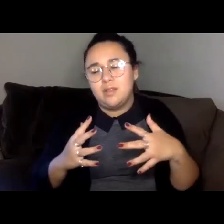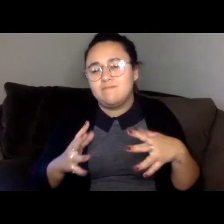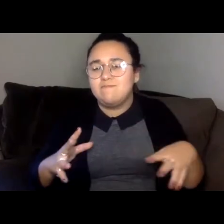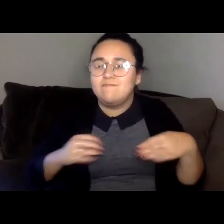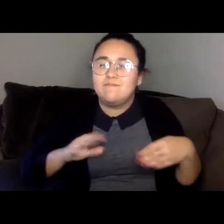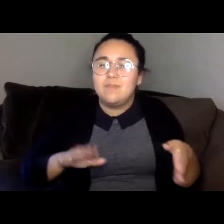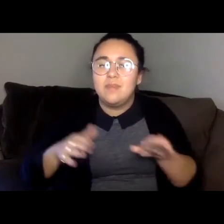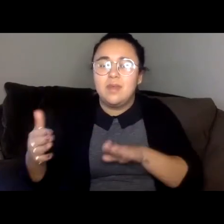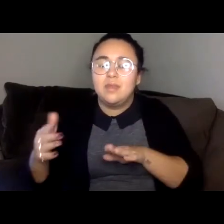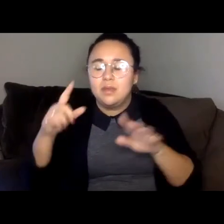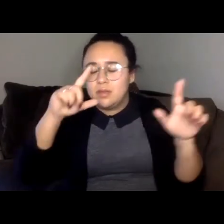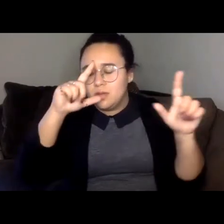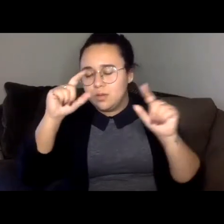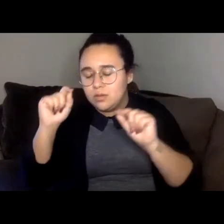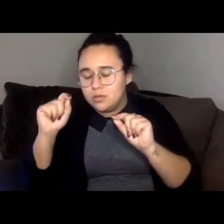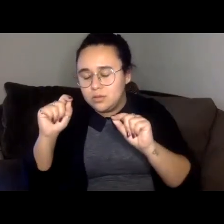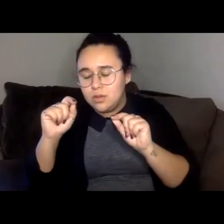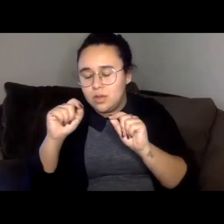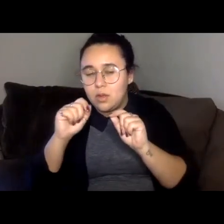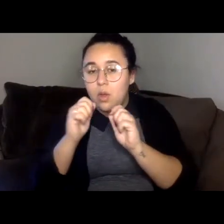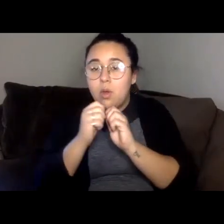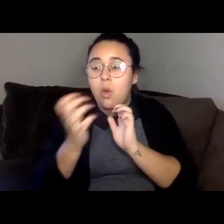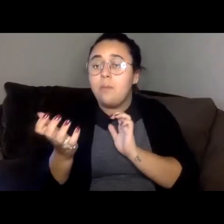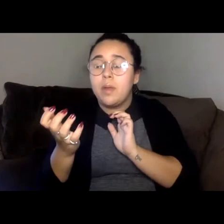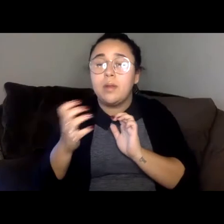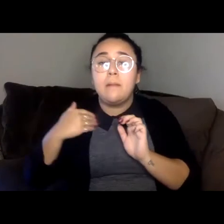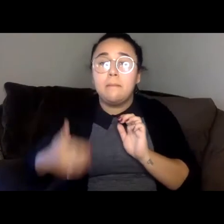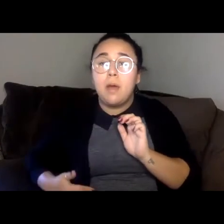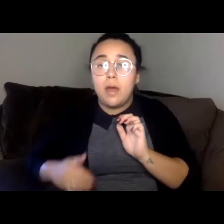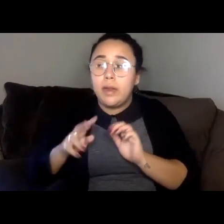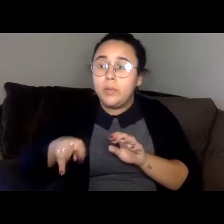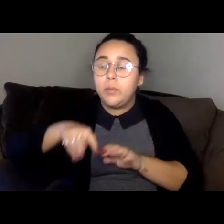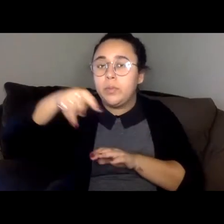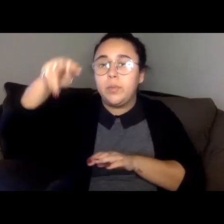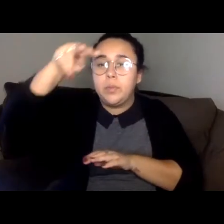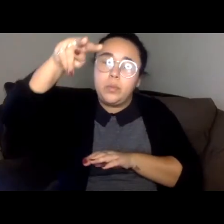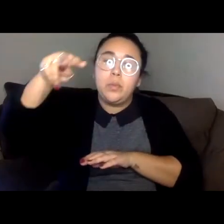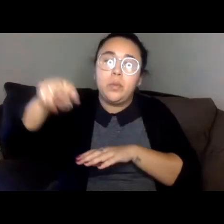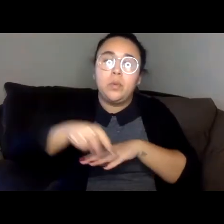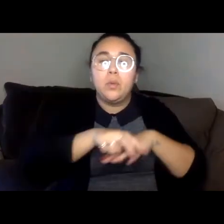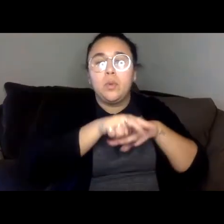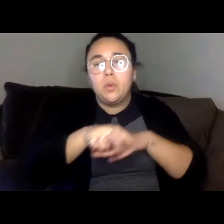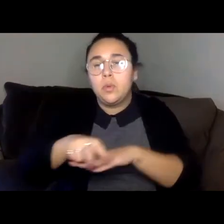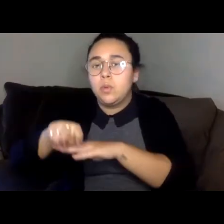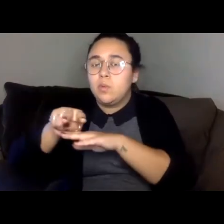and as she closed her eyes to trunk open, and her body floated to the surface, alone in that cold water.